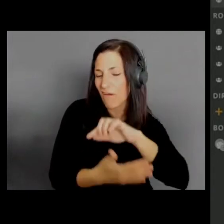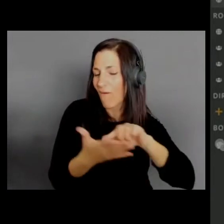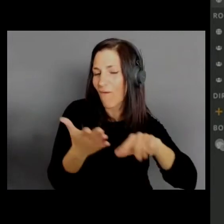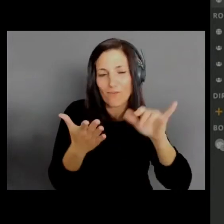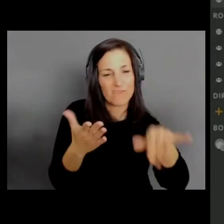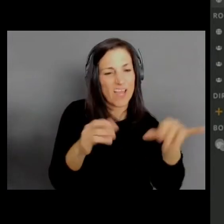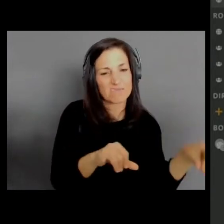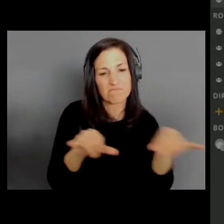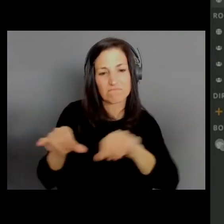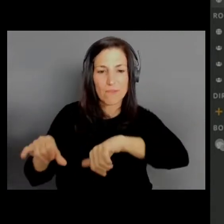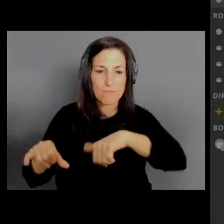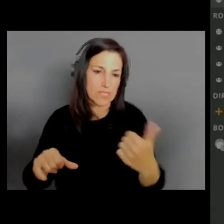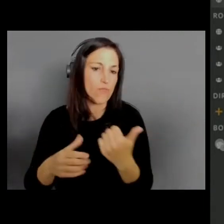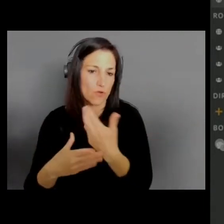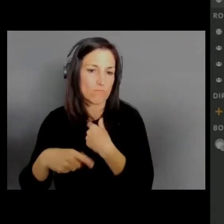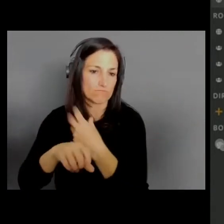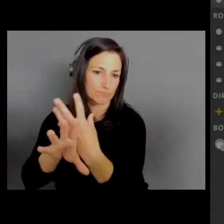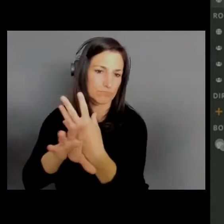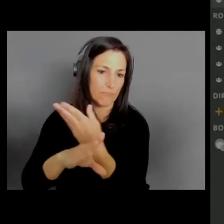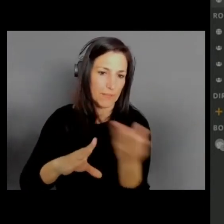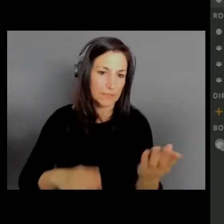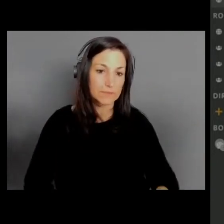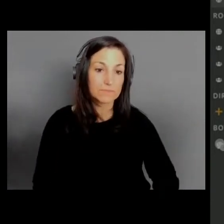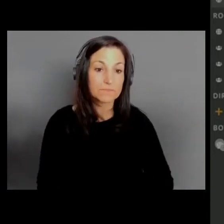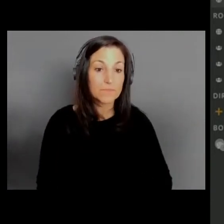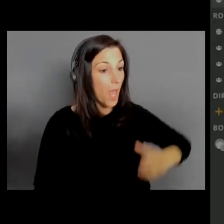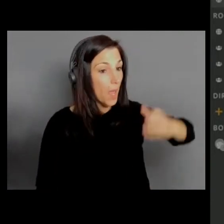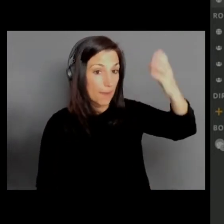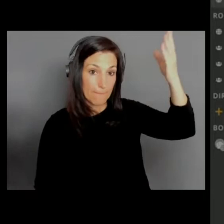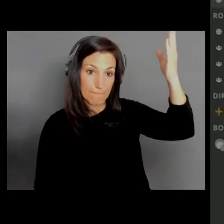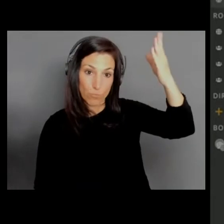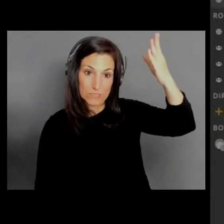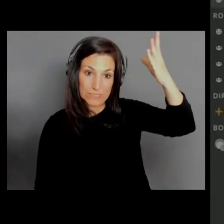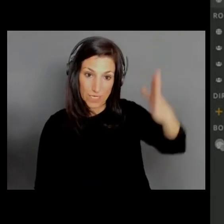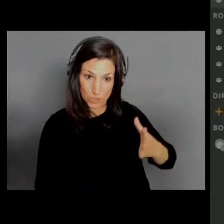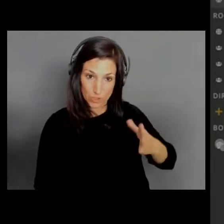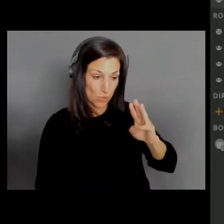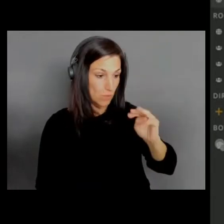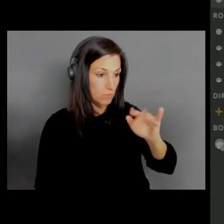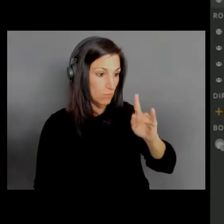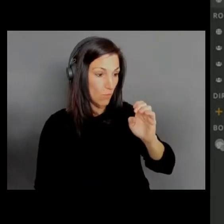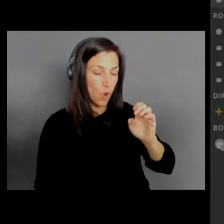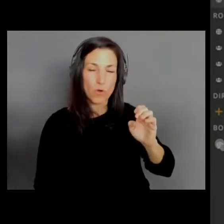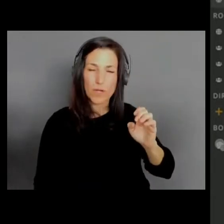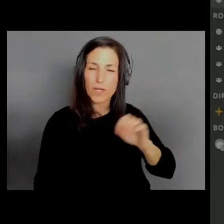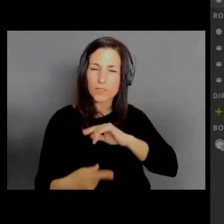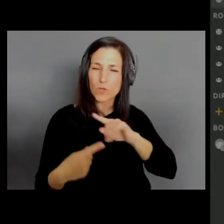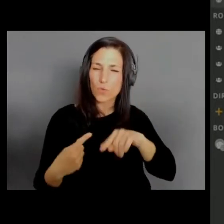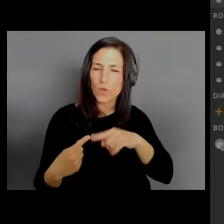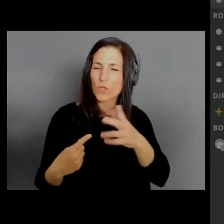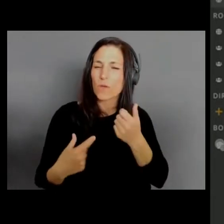The presenter mode is more when you want to make sure that nobody can come off mute when you're talking to like a hundred people, you know?